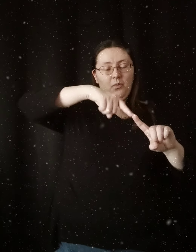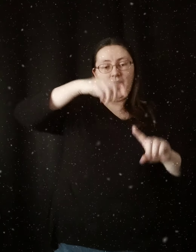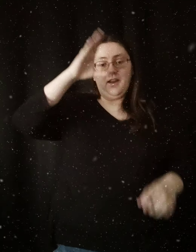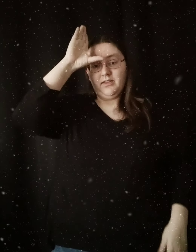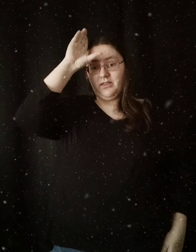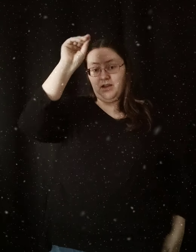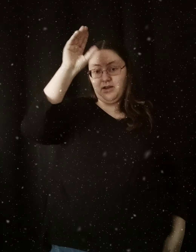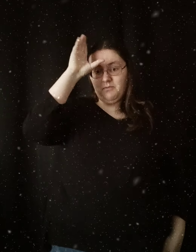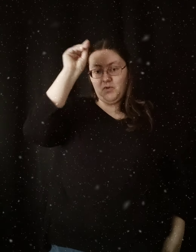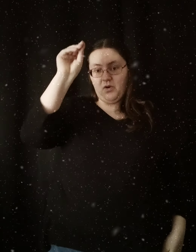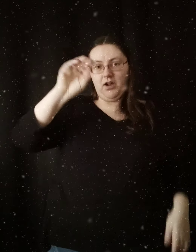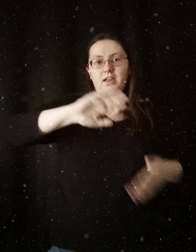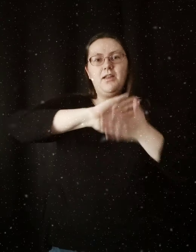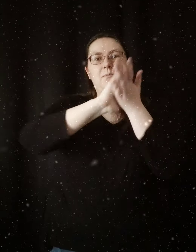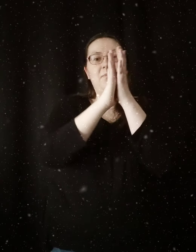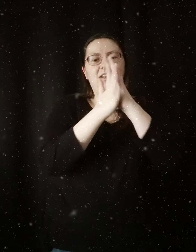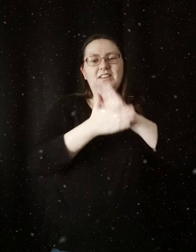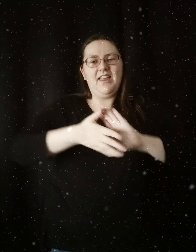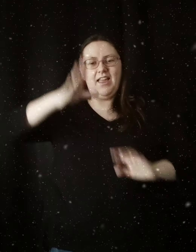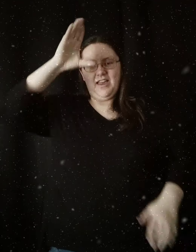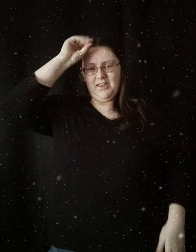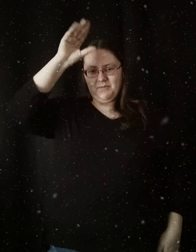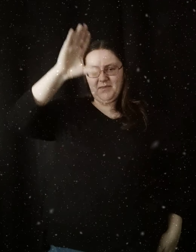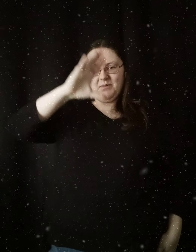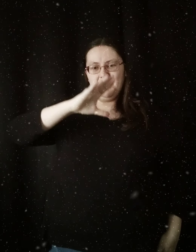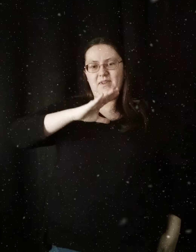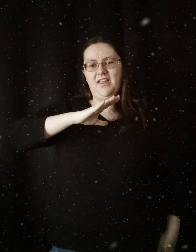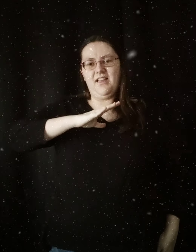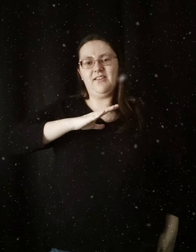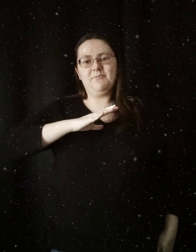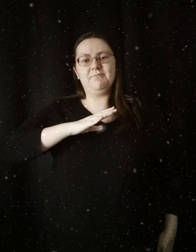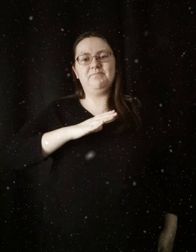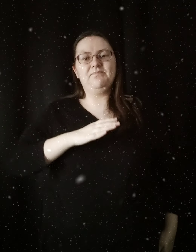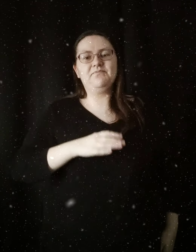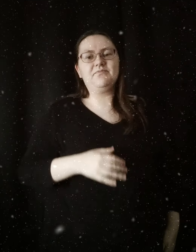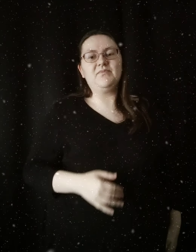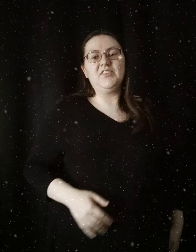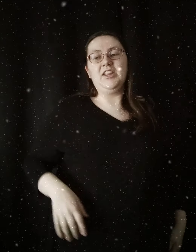And when the boy became a man